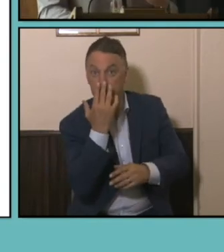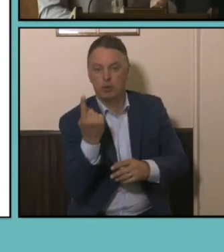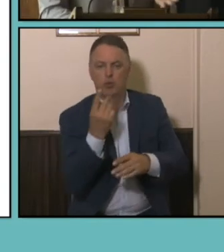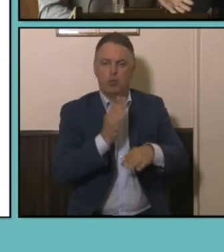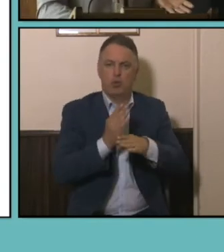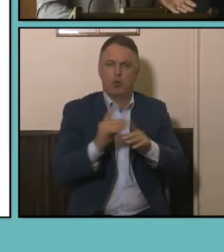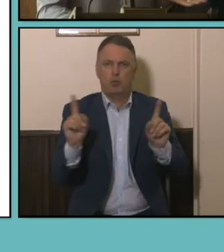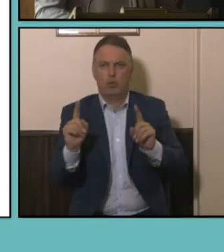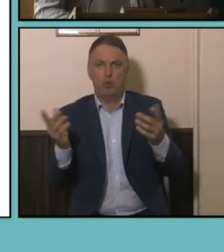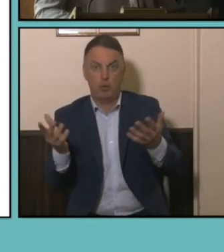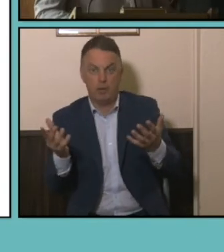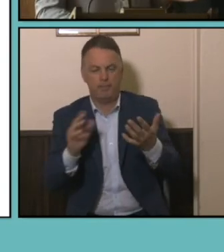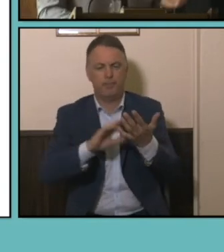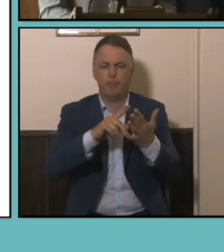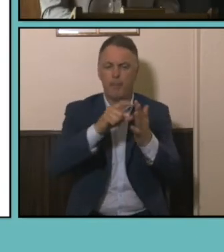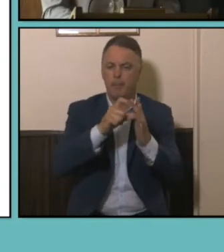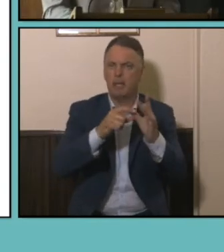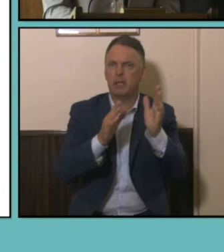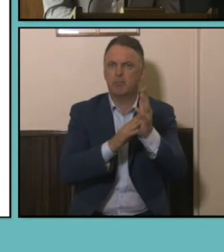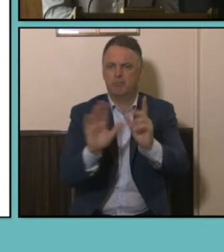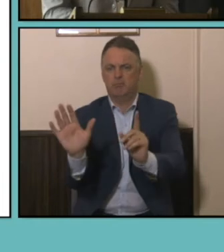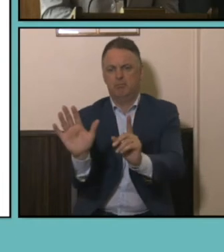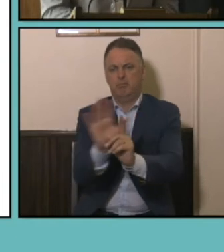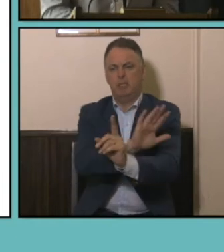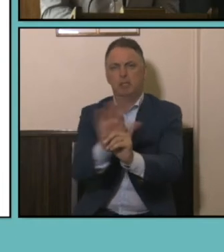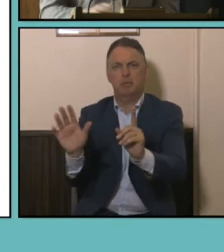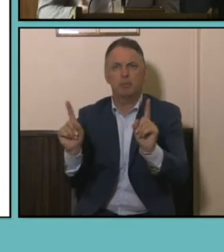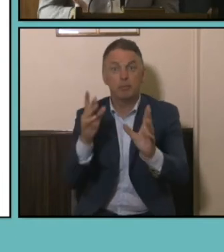the median for anyone who's not familiar with what a median is; it's a bit like an